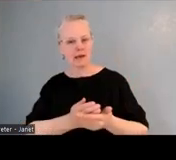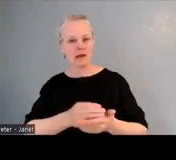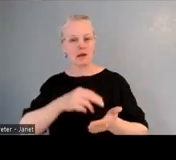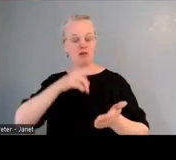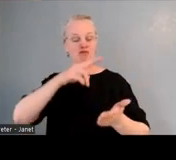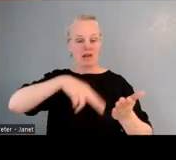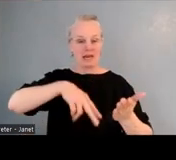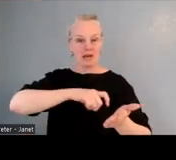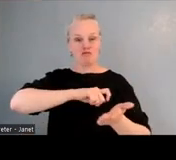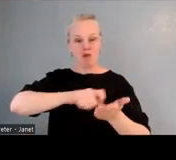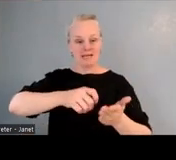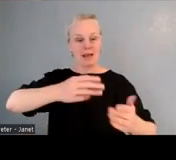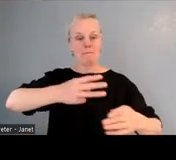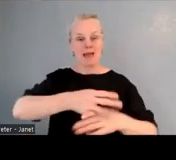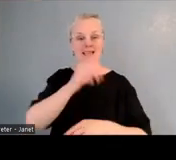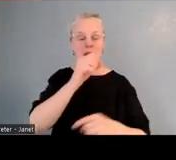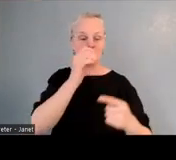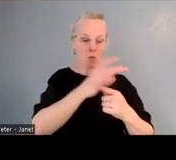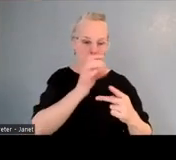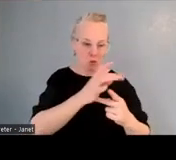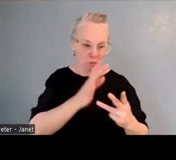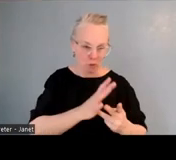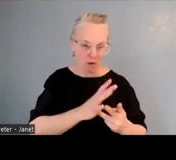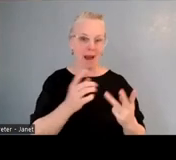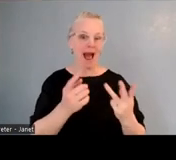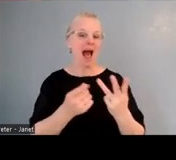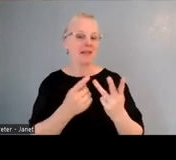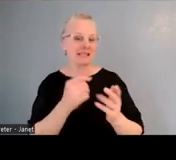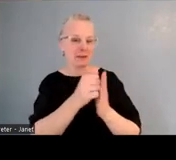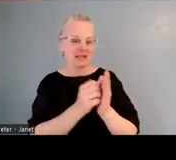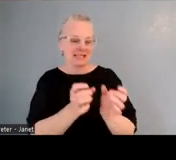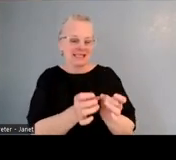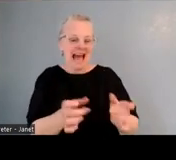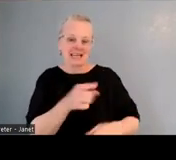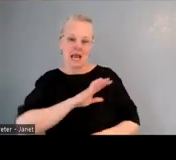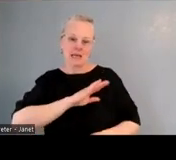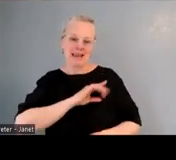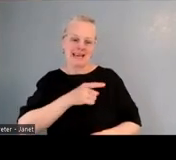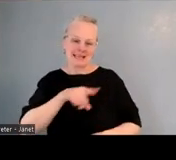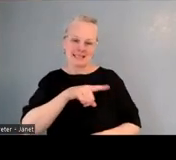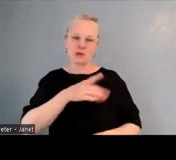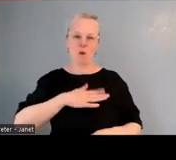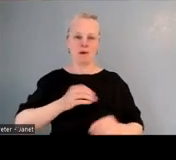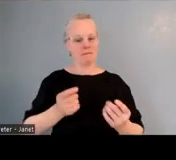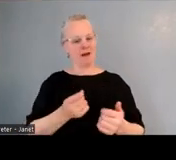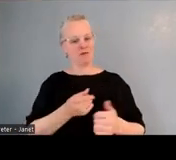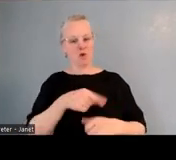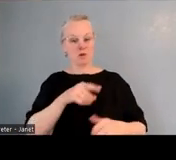All those other subjects which most of those students would go on to do in the future are available to everybody. But really, it was around making sure